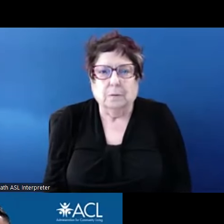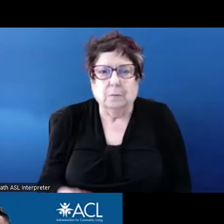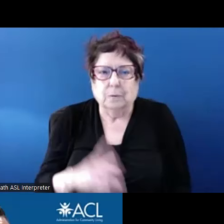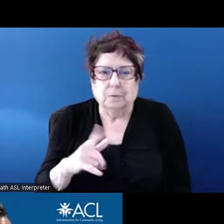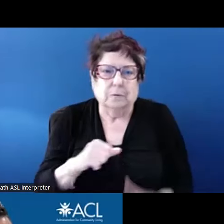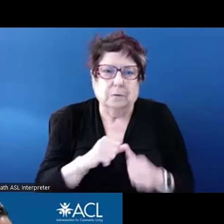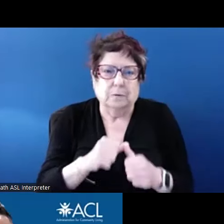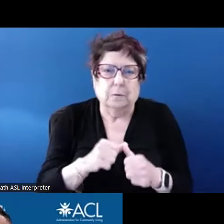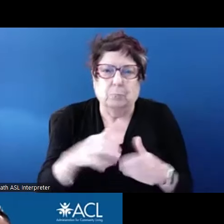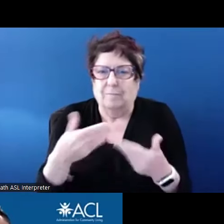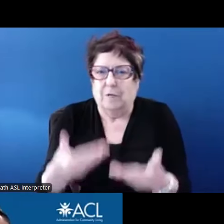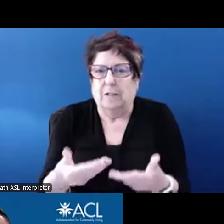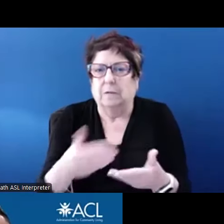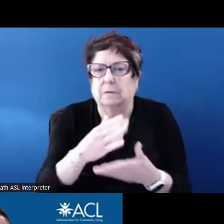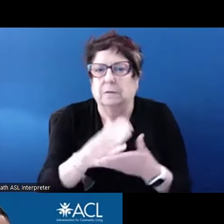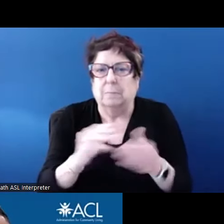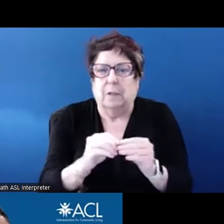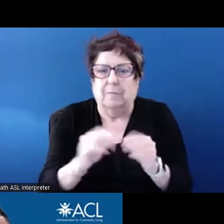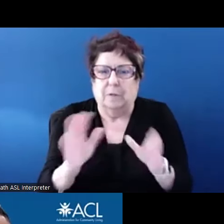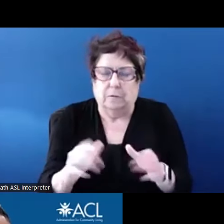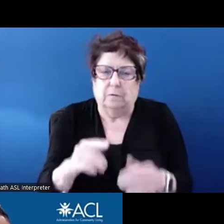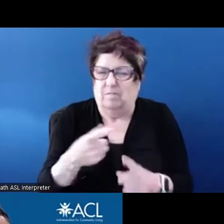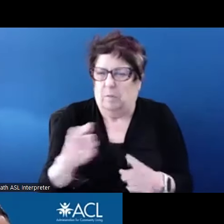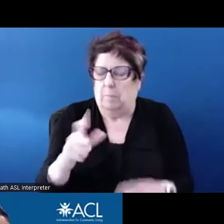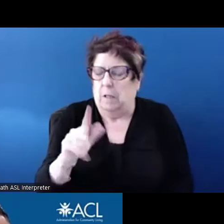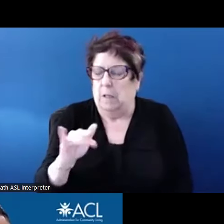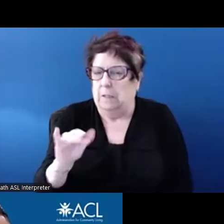this is from Lisa, we are revisiting the question about short-term rental assistance,